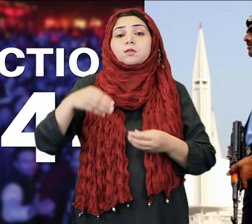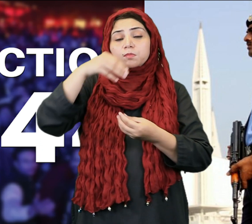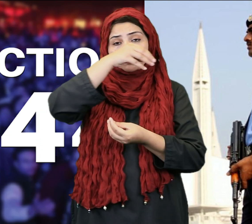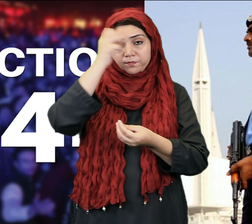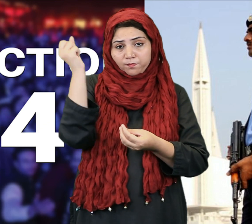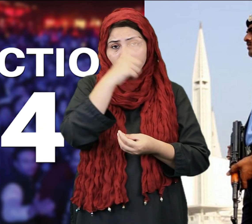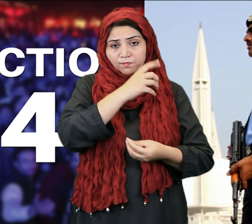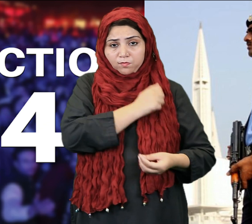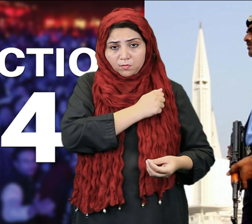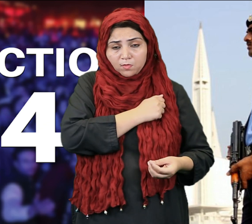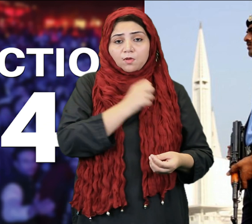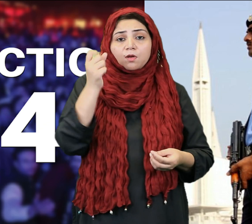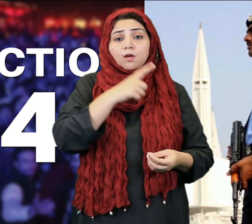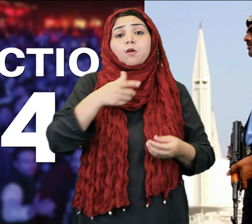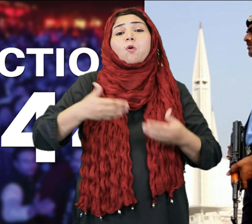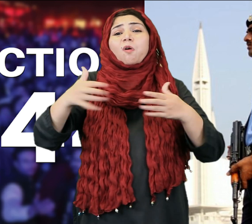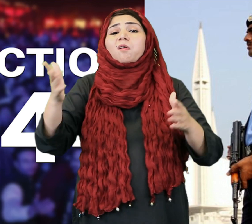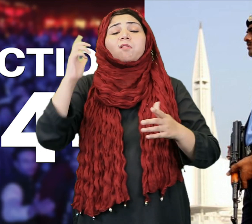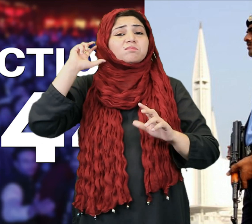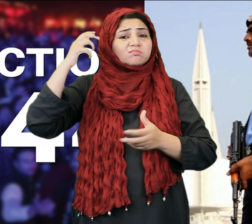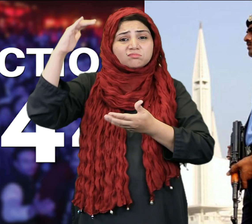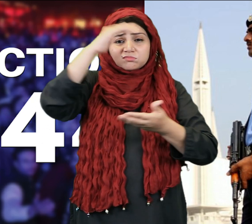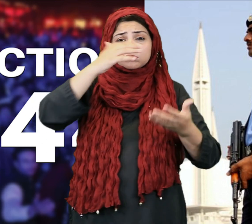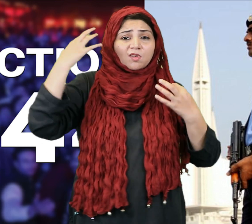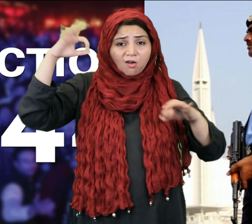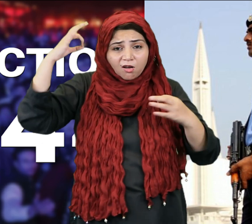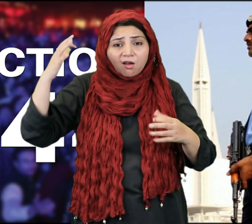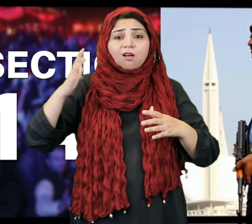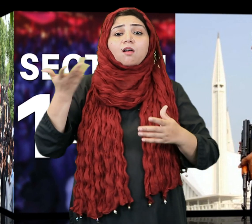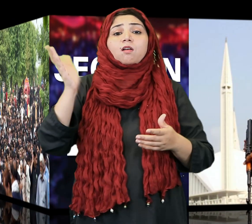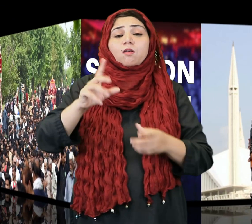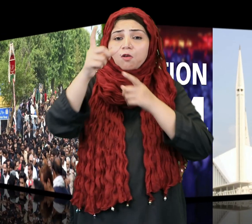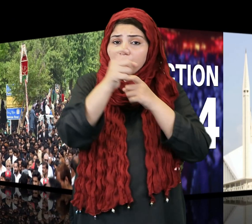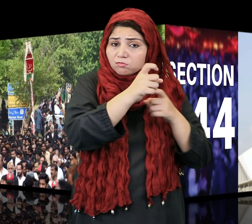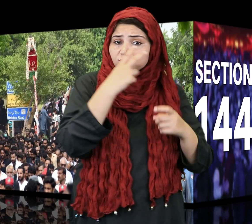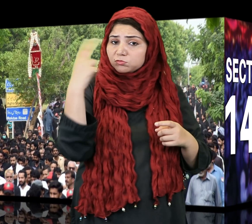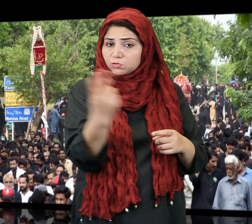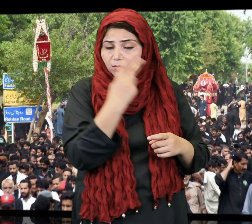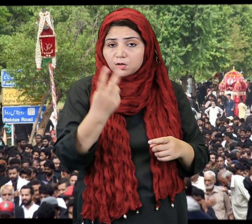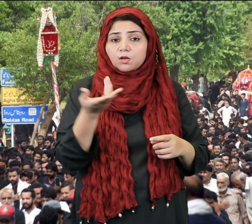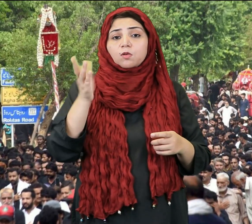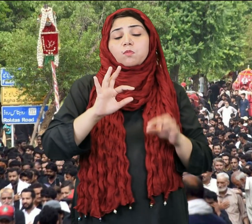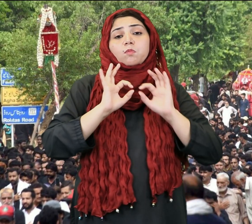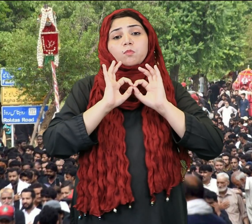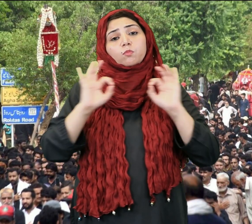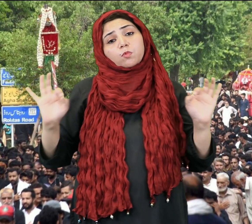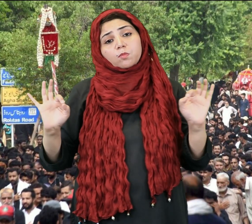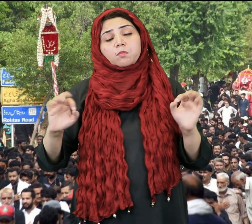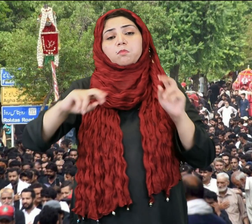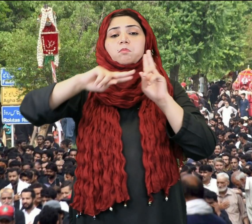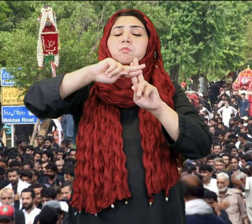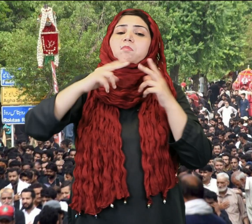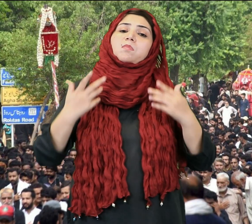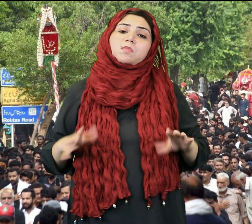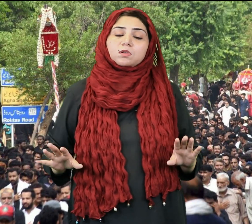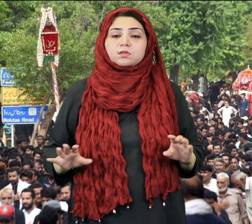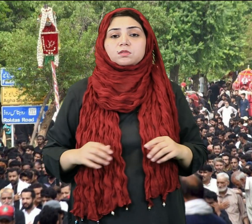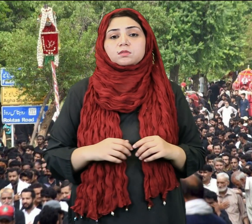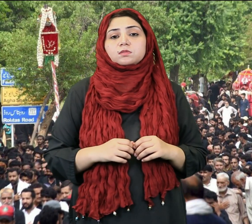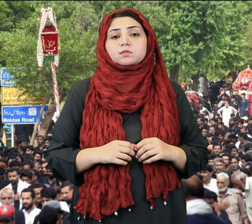The use of open speakers and the exhibition of weaponry will ban during Muharram-ul-Haram.